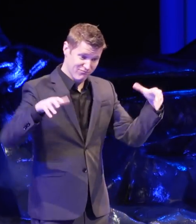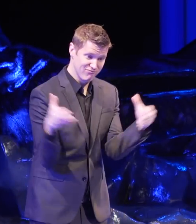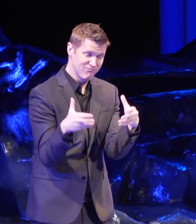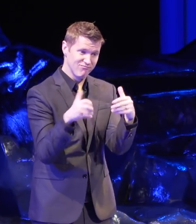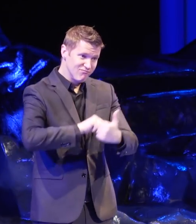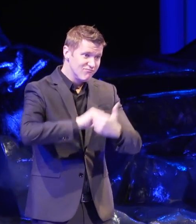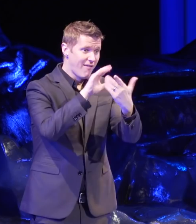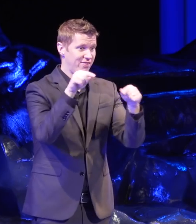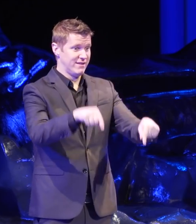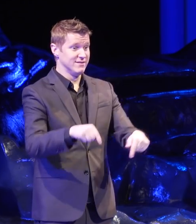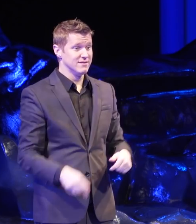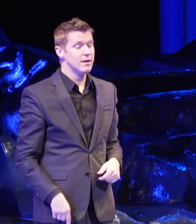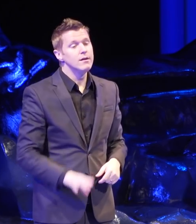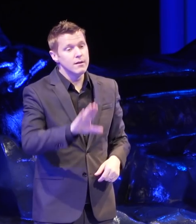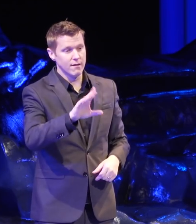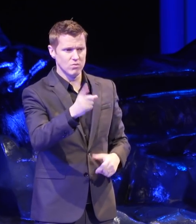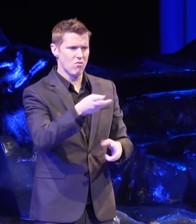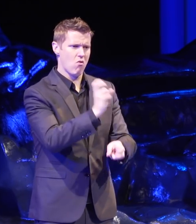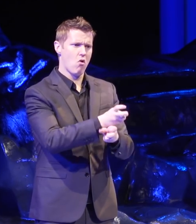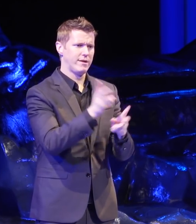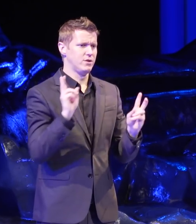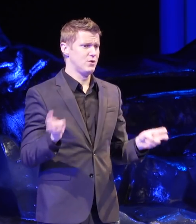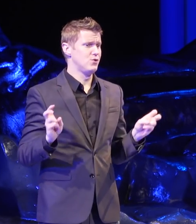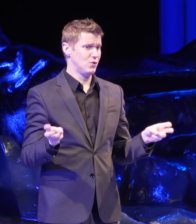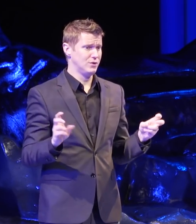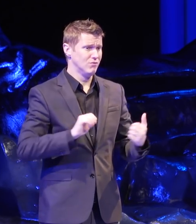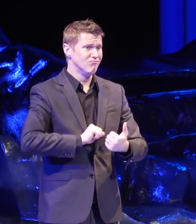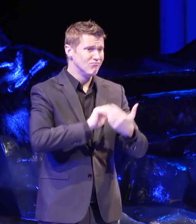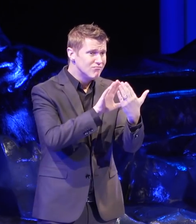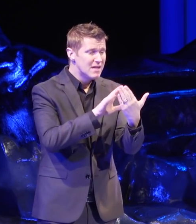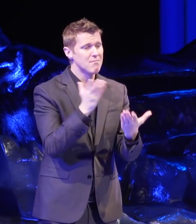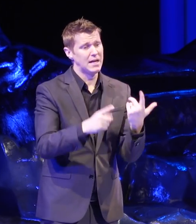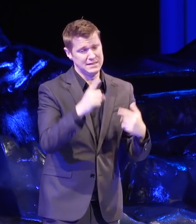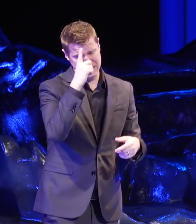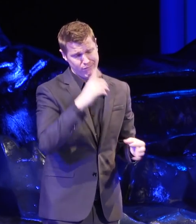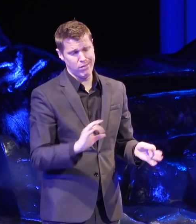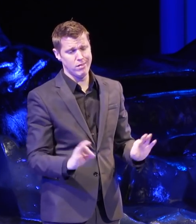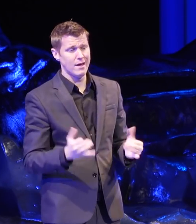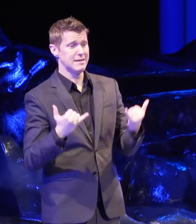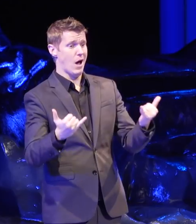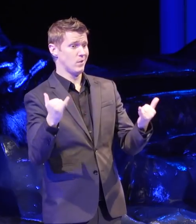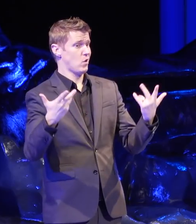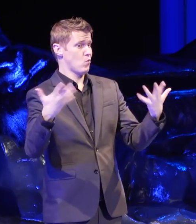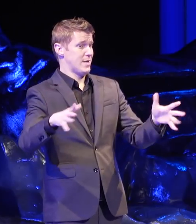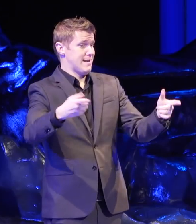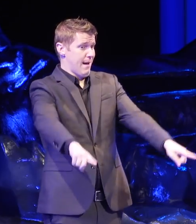And this was a really hard issue to take on. It may seem easy now because it happened, right?